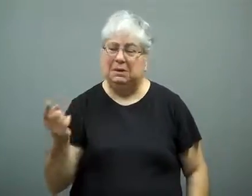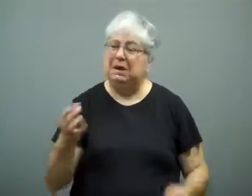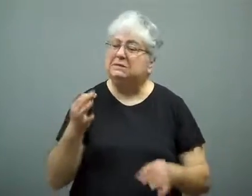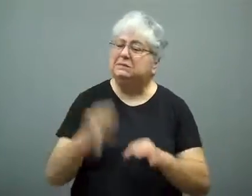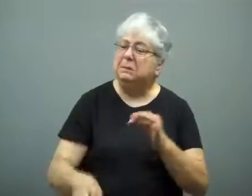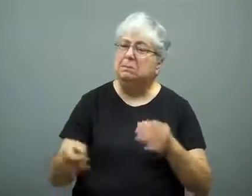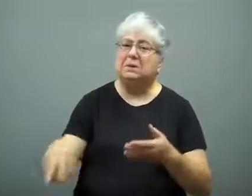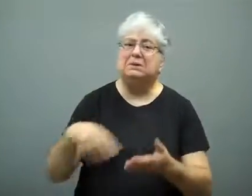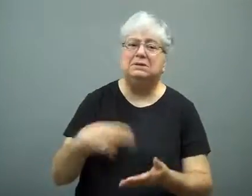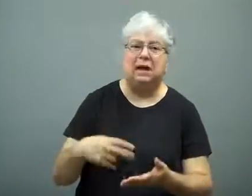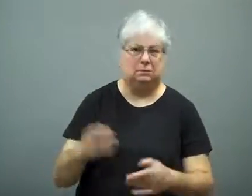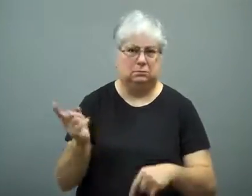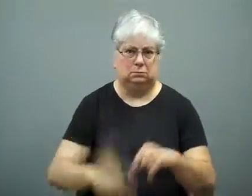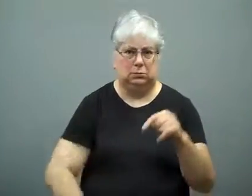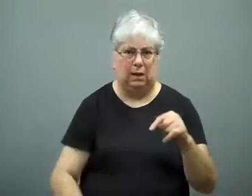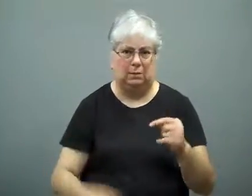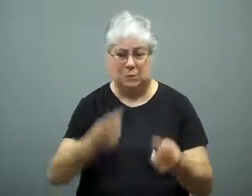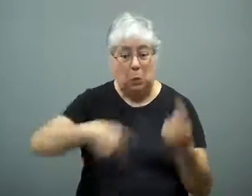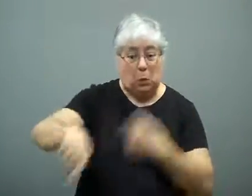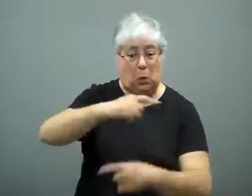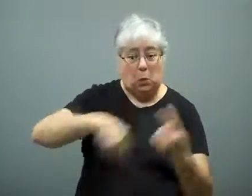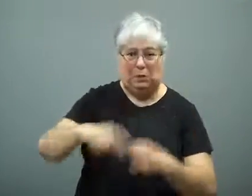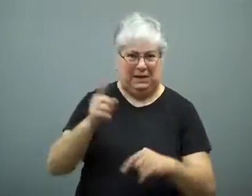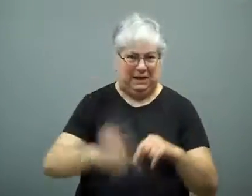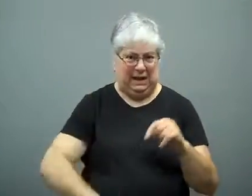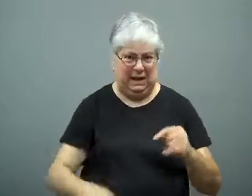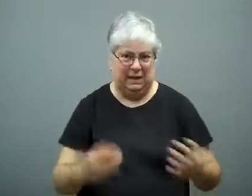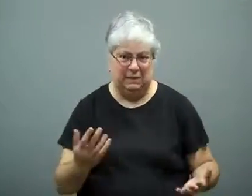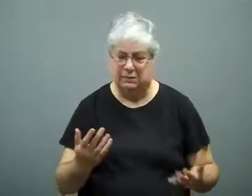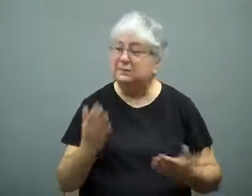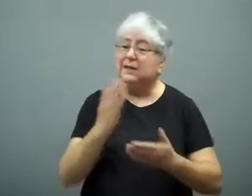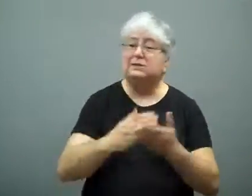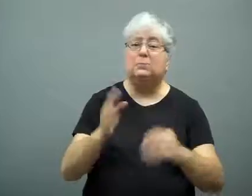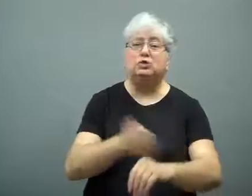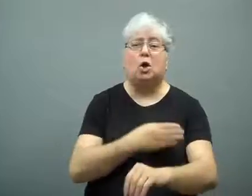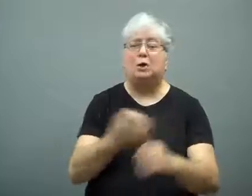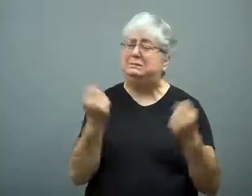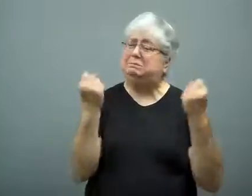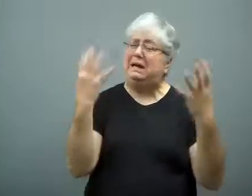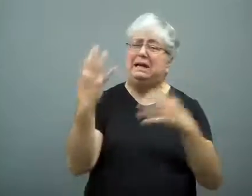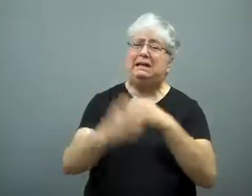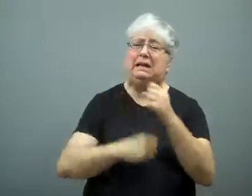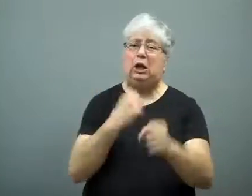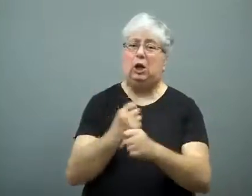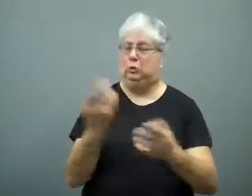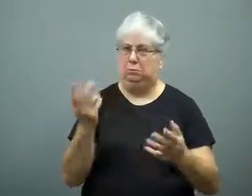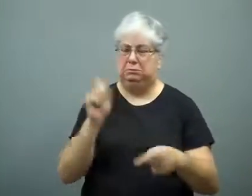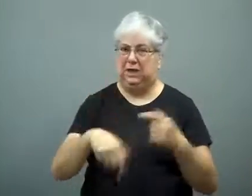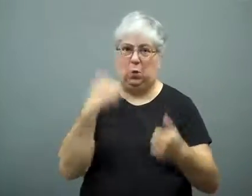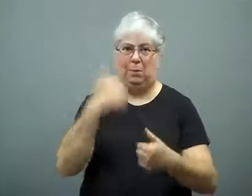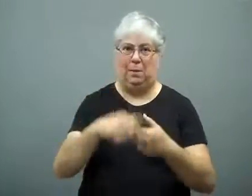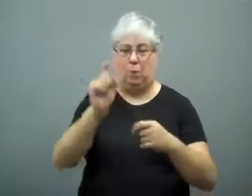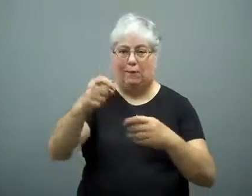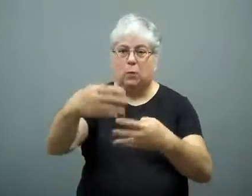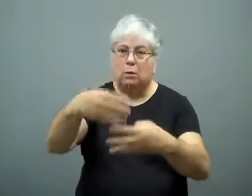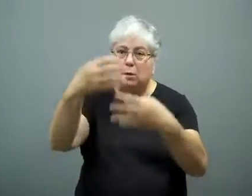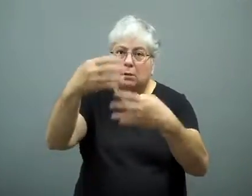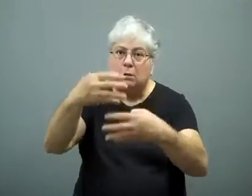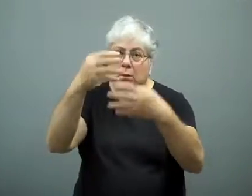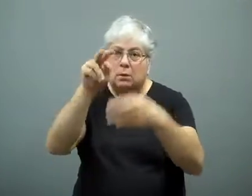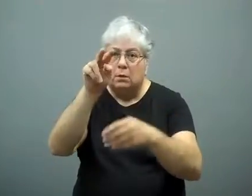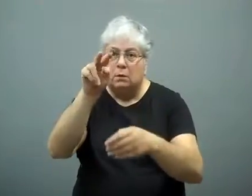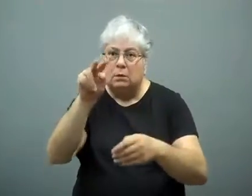He couldn't do simple dances or twirl.